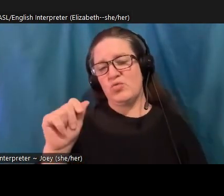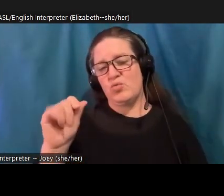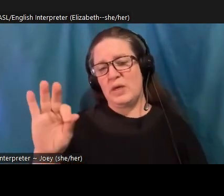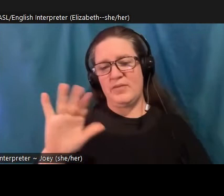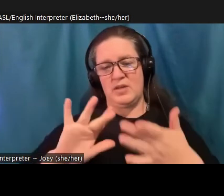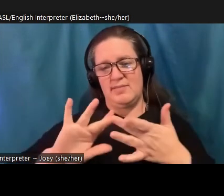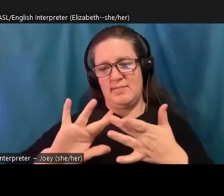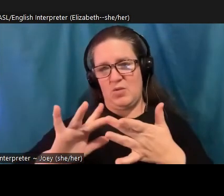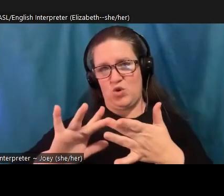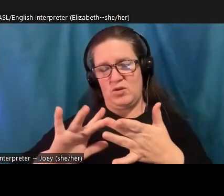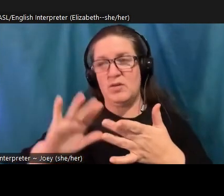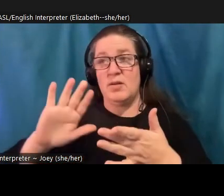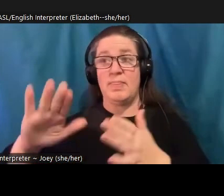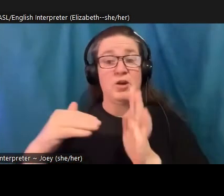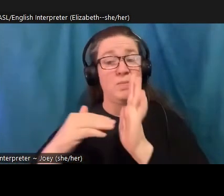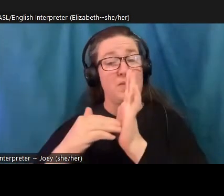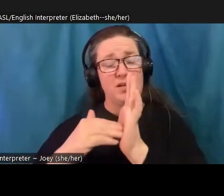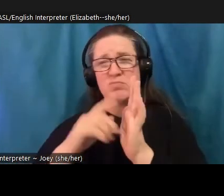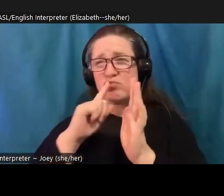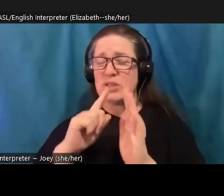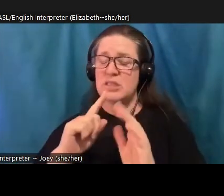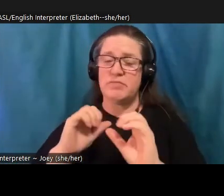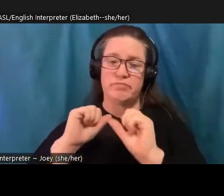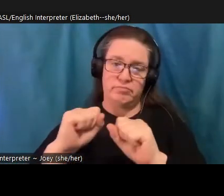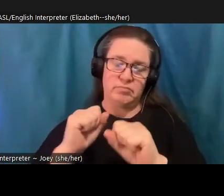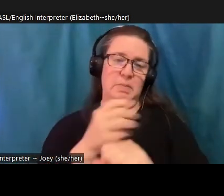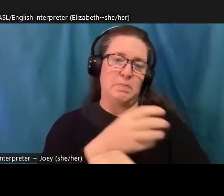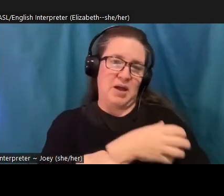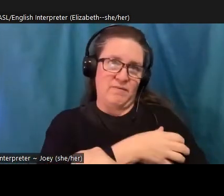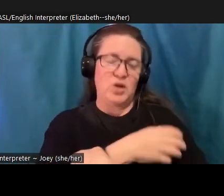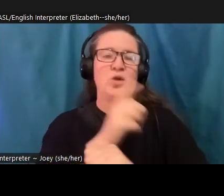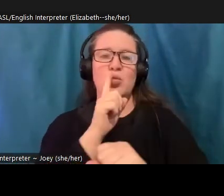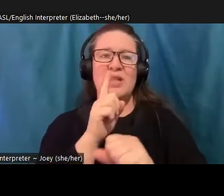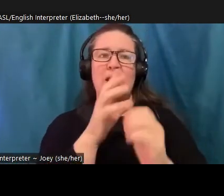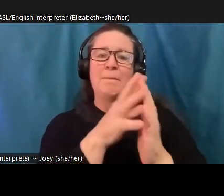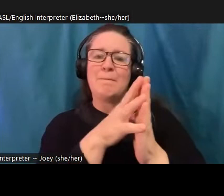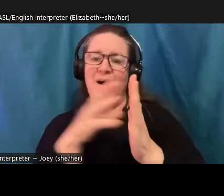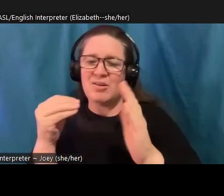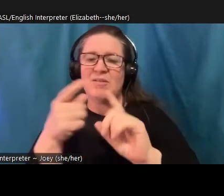really modeled it on on AAA. So it's a 10 step program. But what